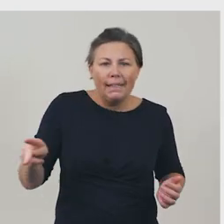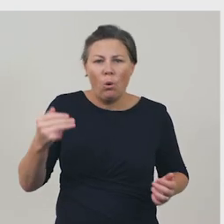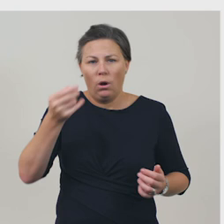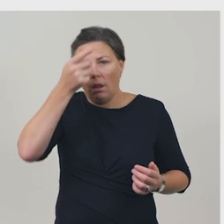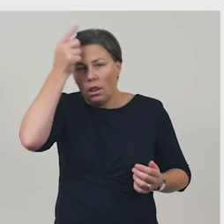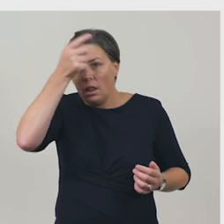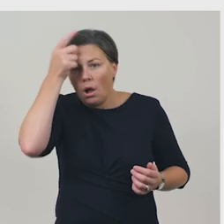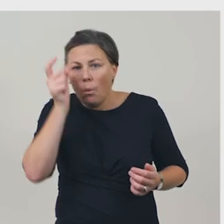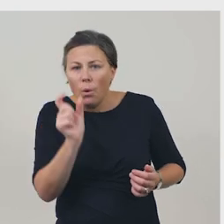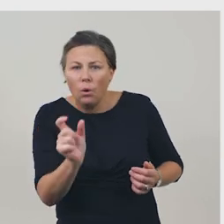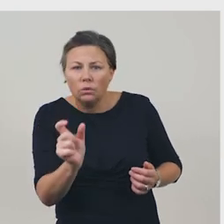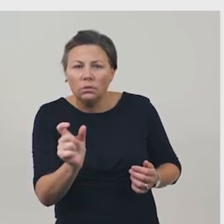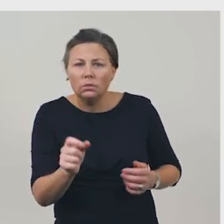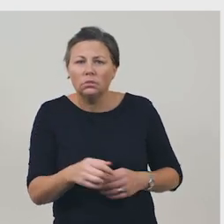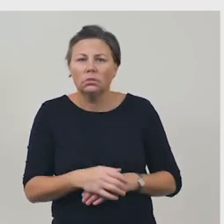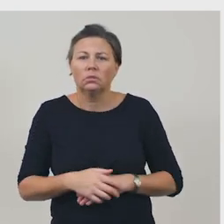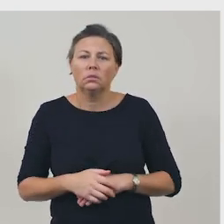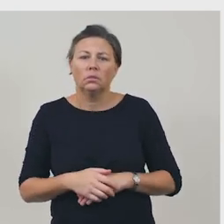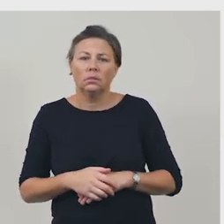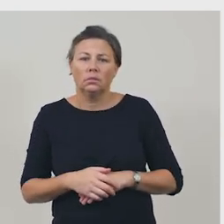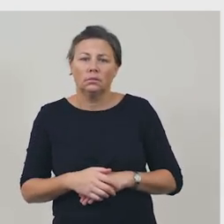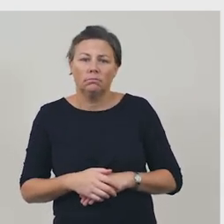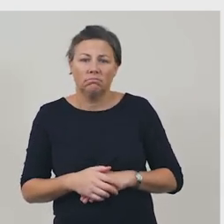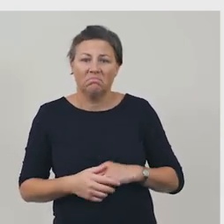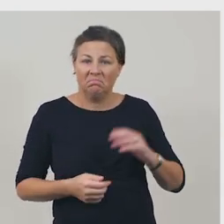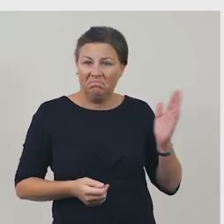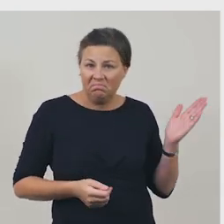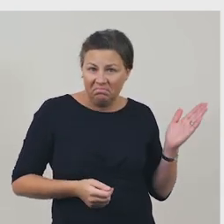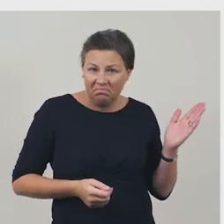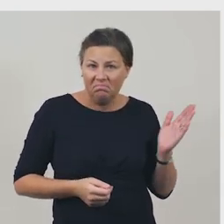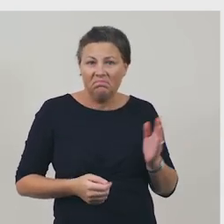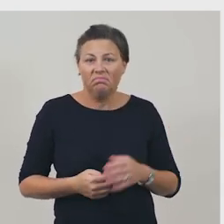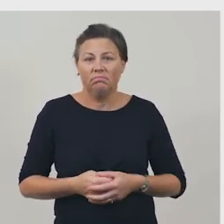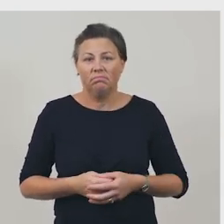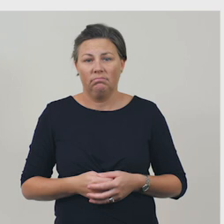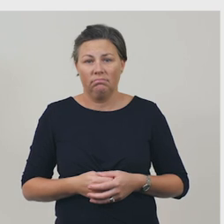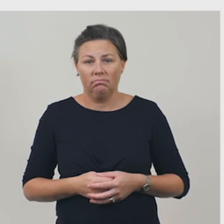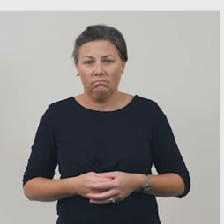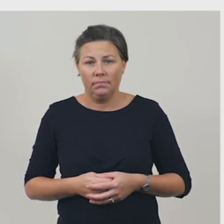‘Ginkis are big enough to live in Ginkisville, small enough to live in your pocket’.